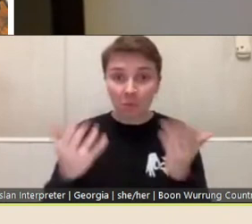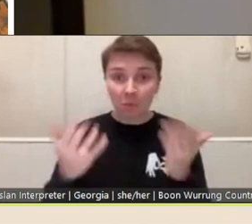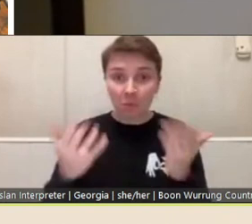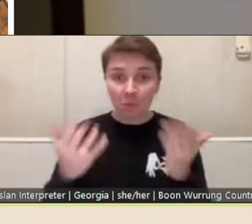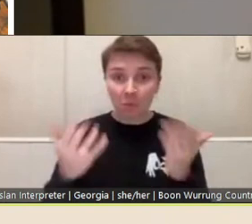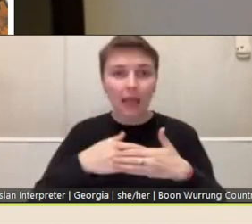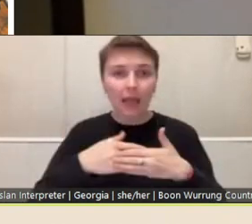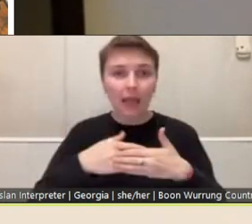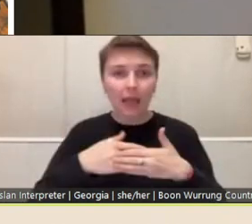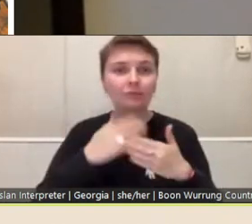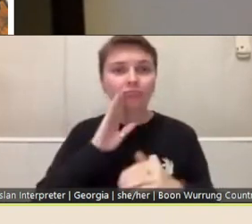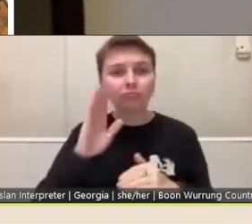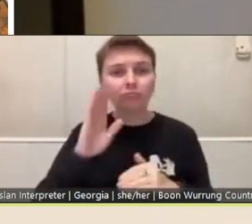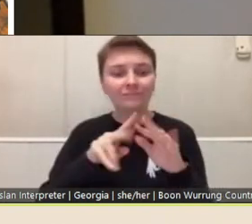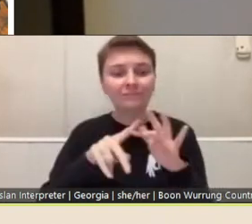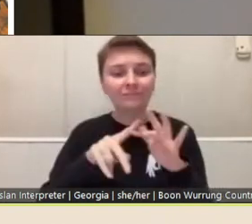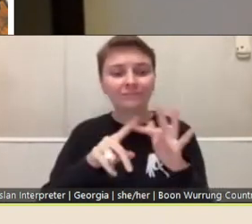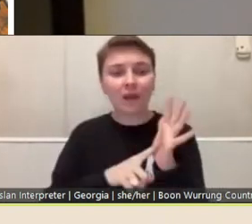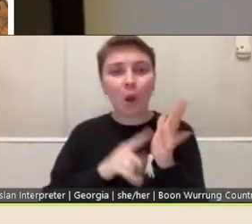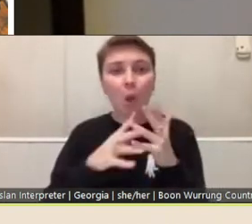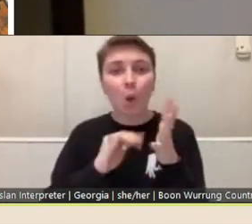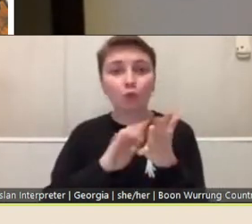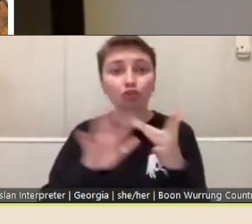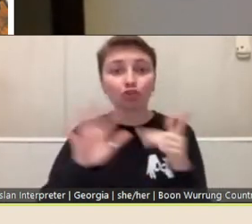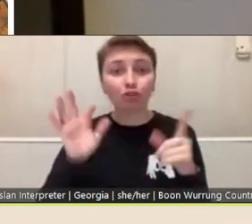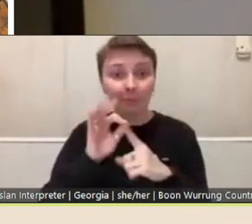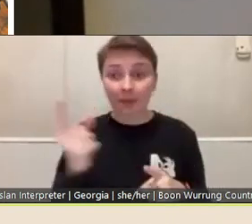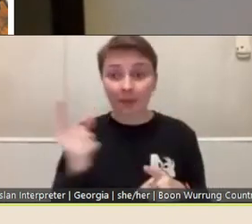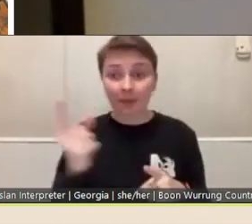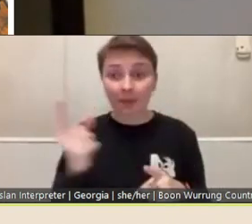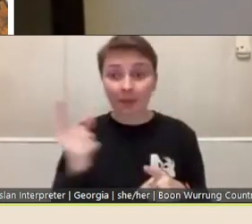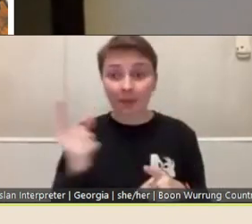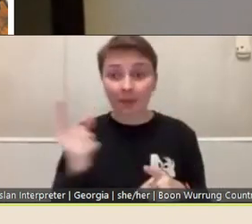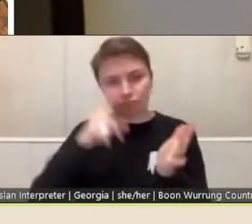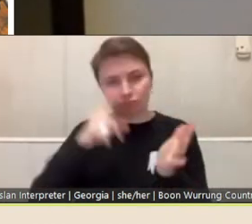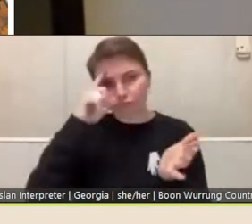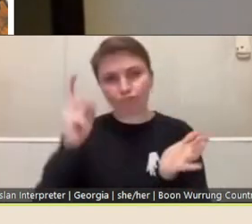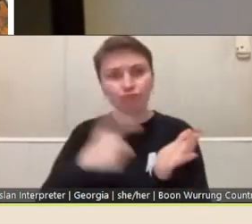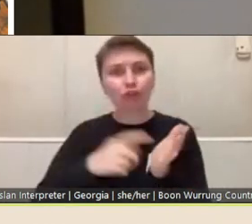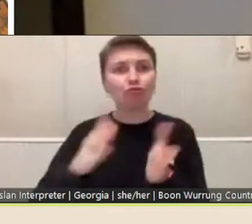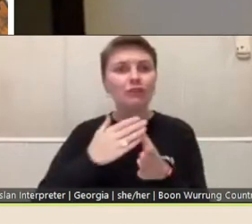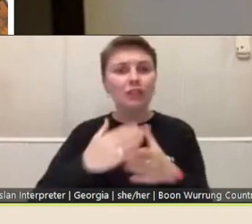Library Victoria acknowledges the traditional lands of all the Victorian Aboriginal clans